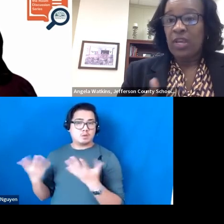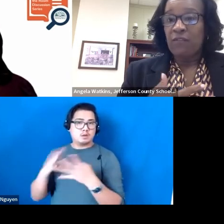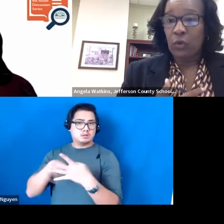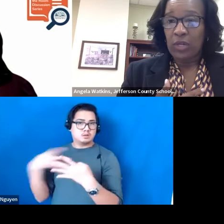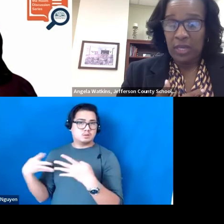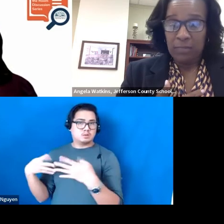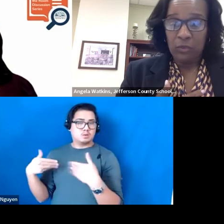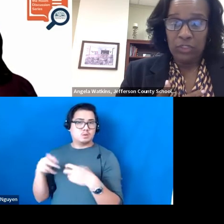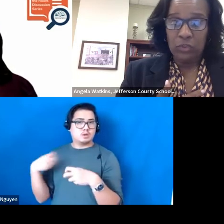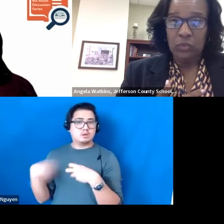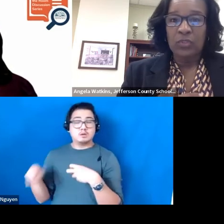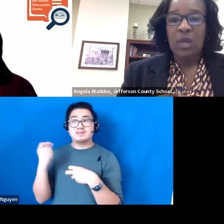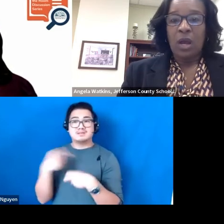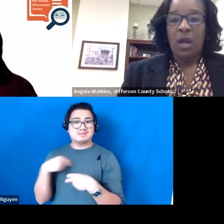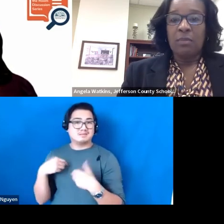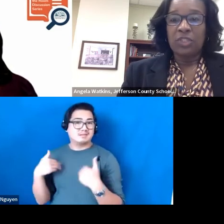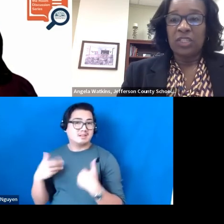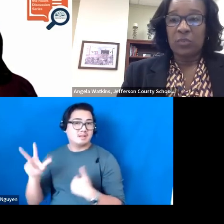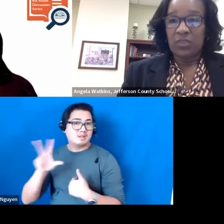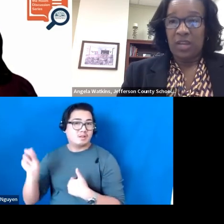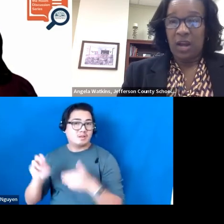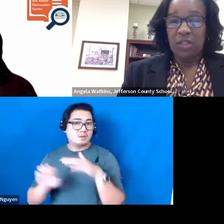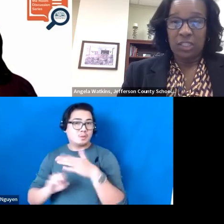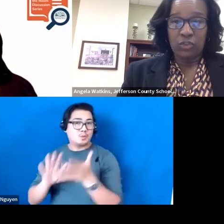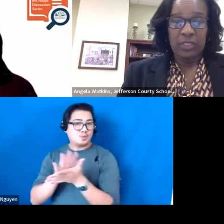We have 30 elementary schools just within our district.